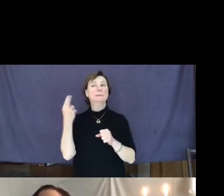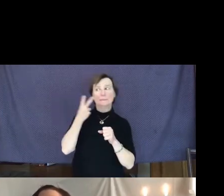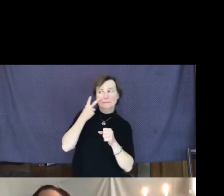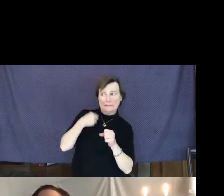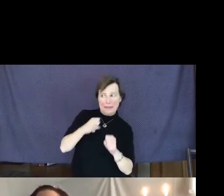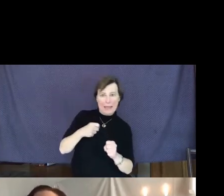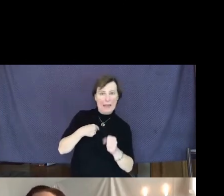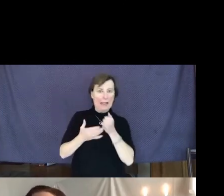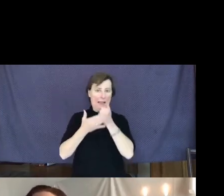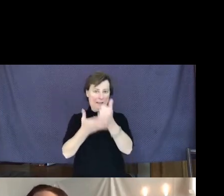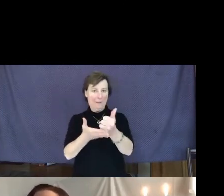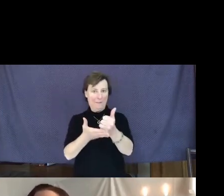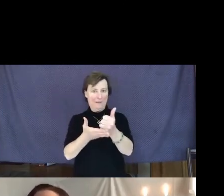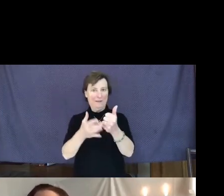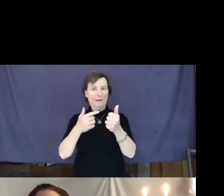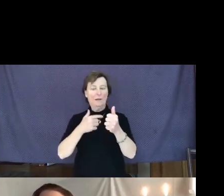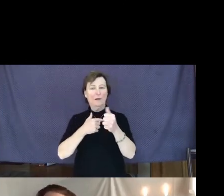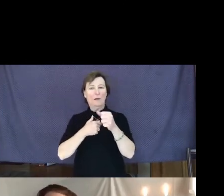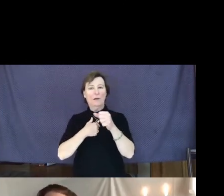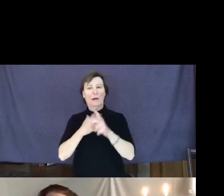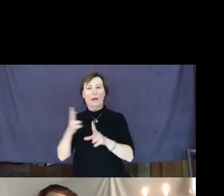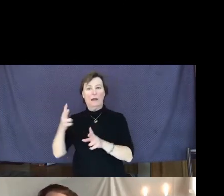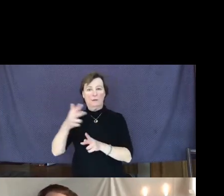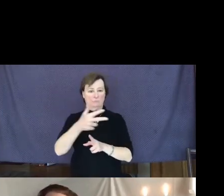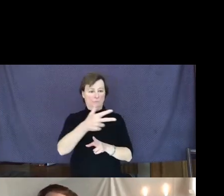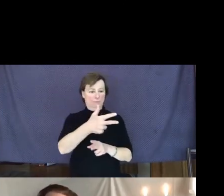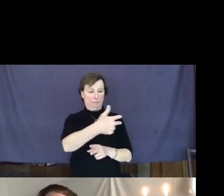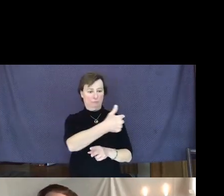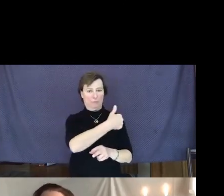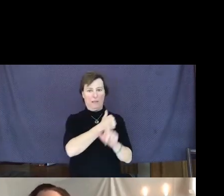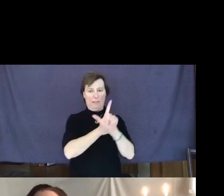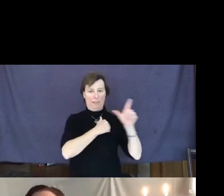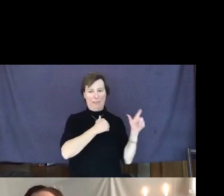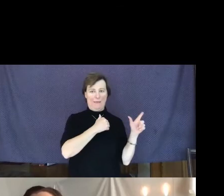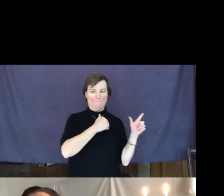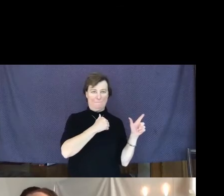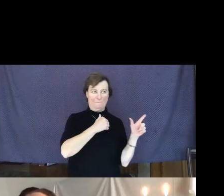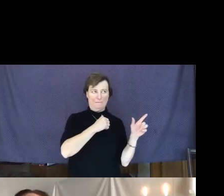So I went out of here and turned left onto Cordon, instead of my usual right,